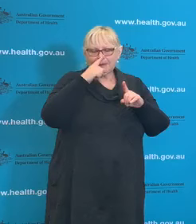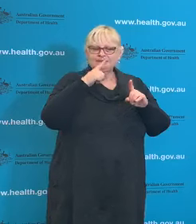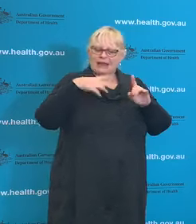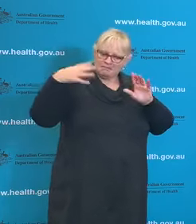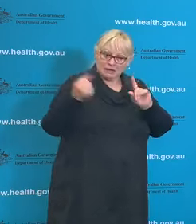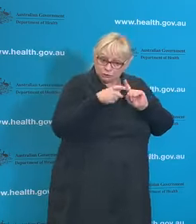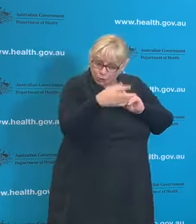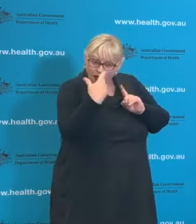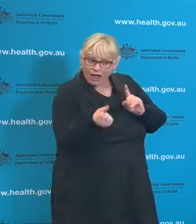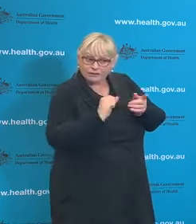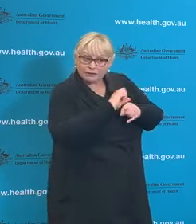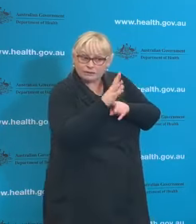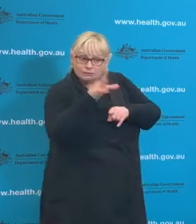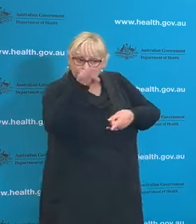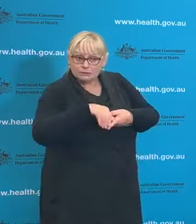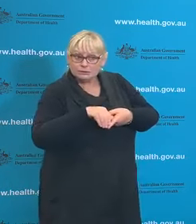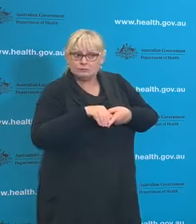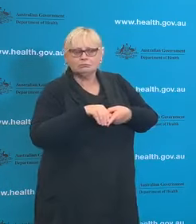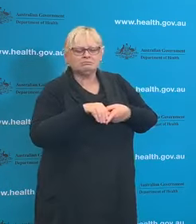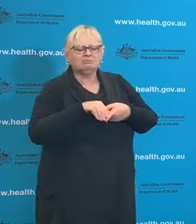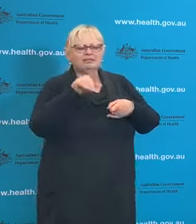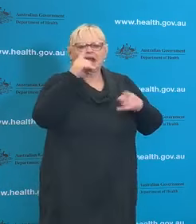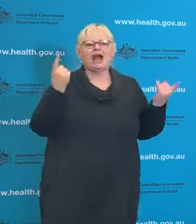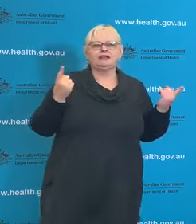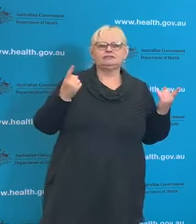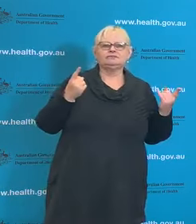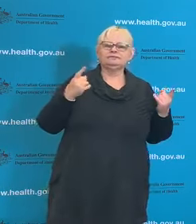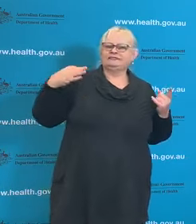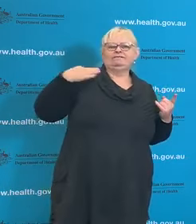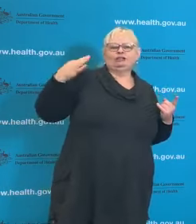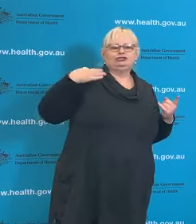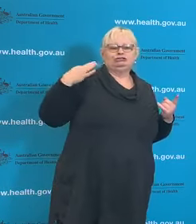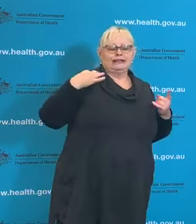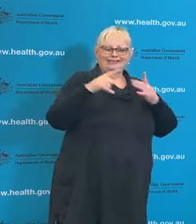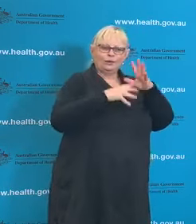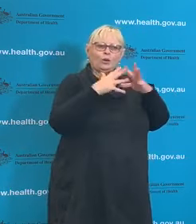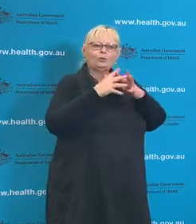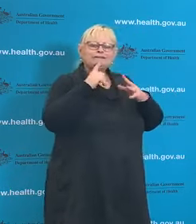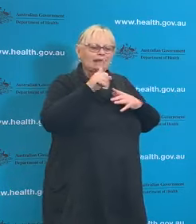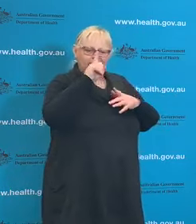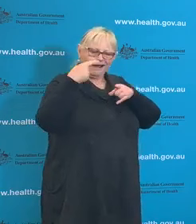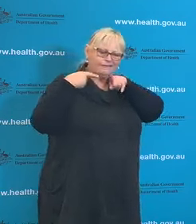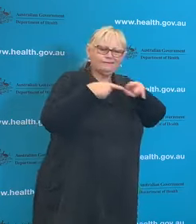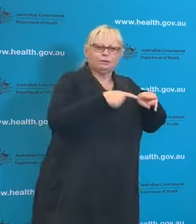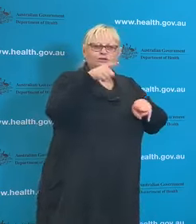require you to download the app, that's actually in law, and that requirement and so no.